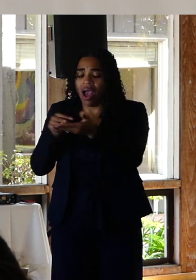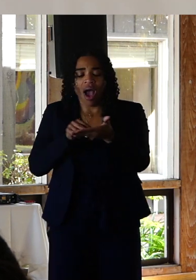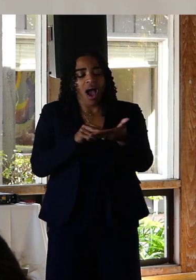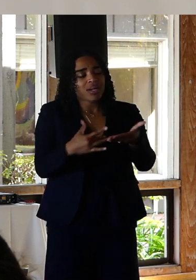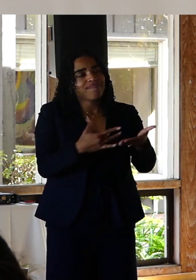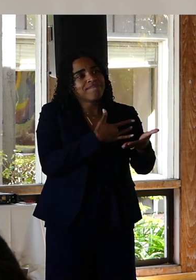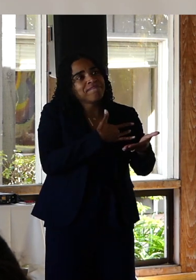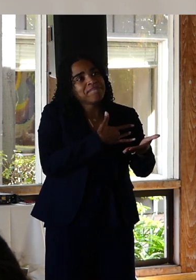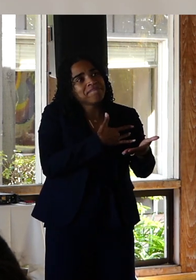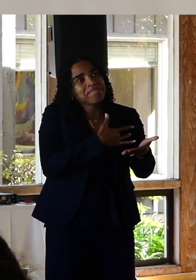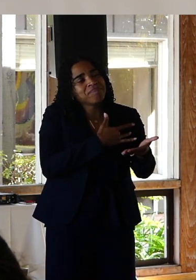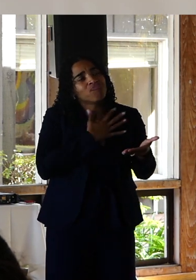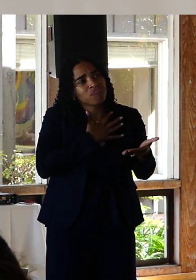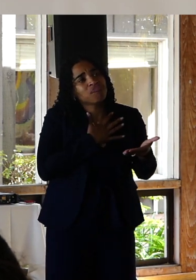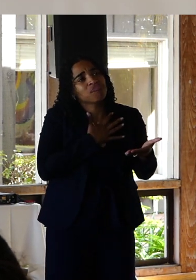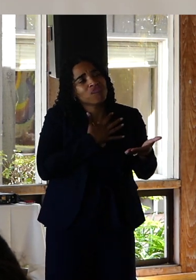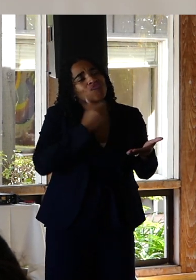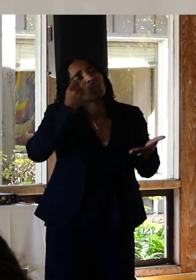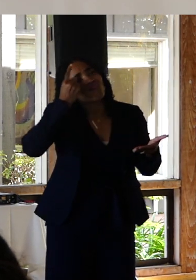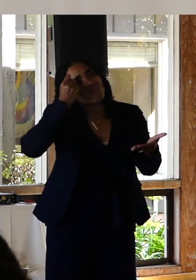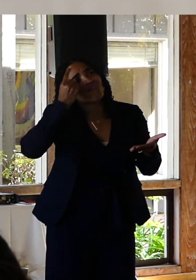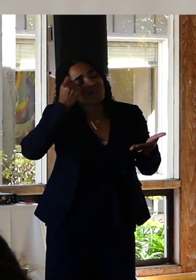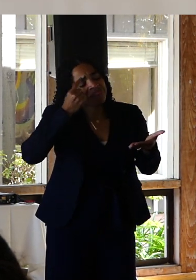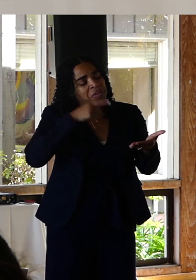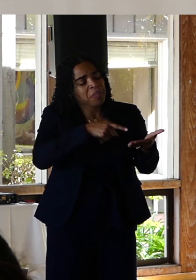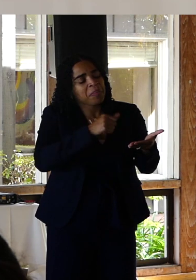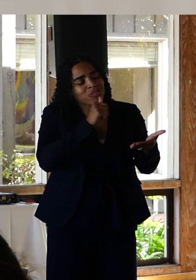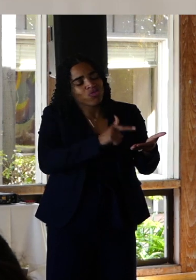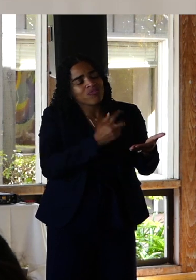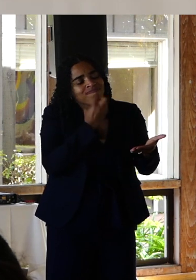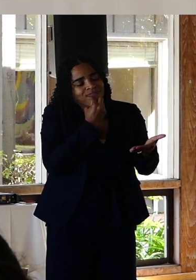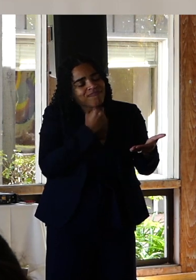not being present in her life because she could know how much I love her